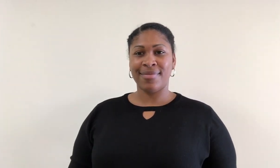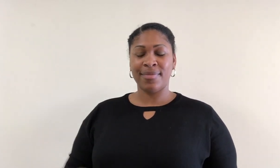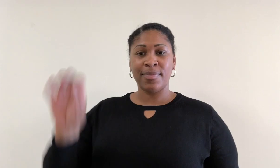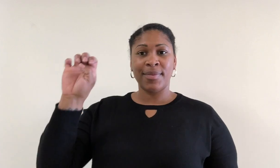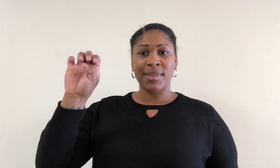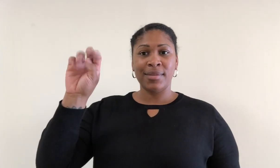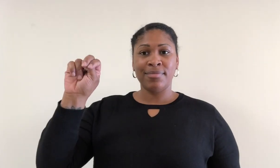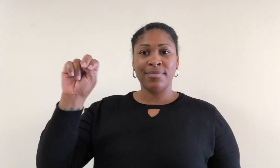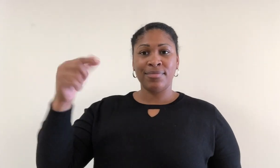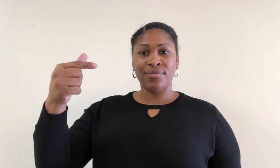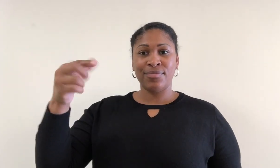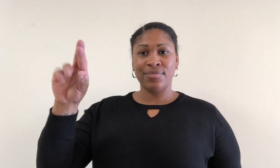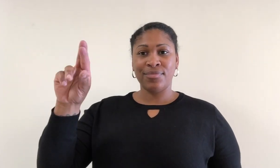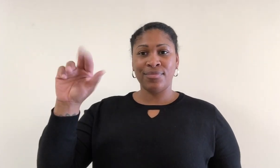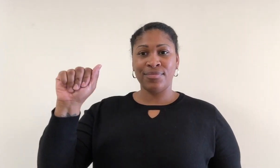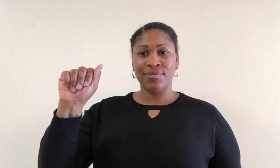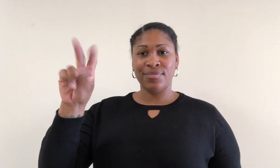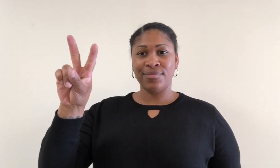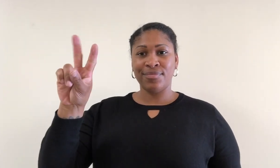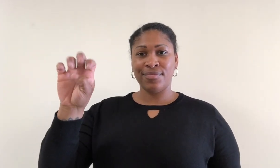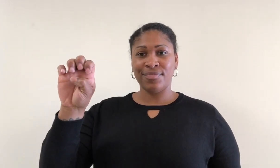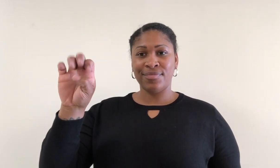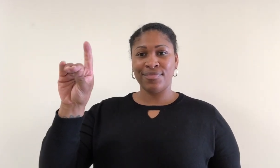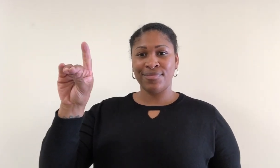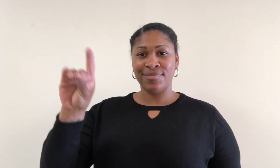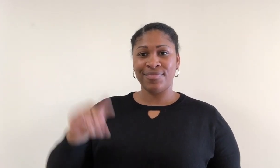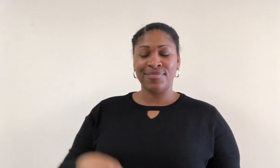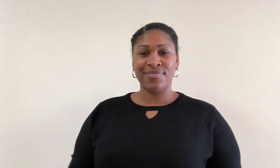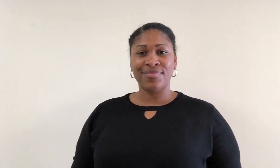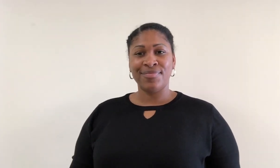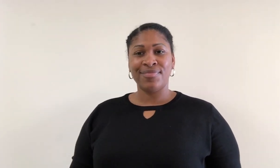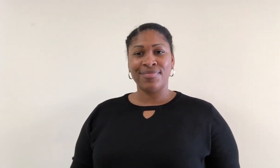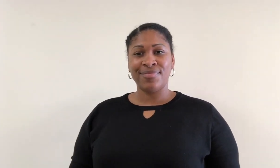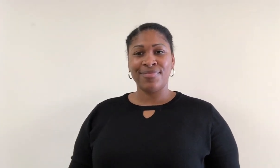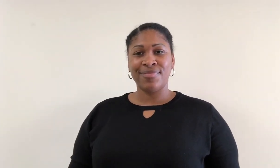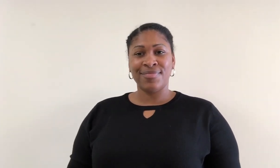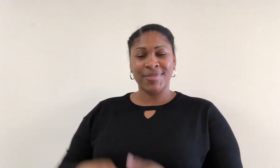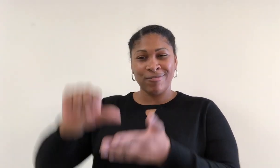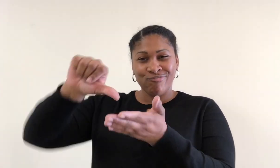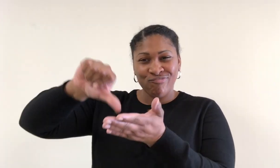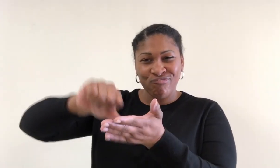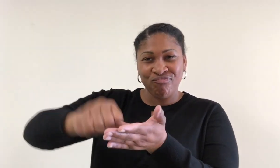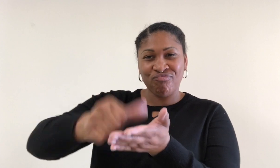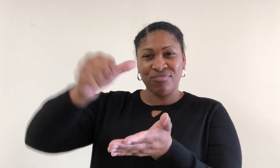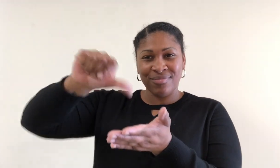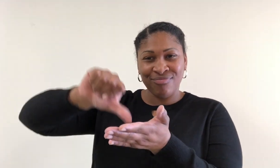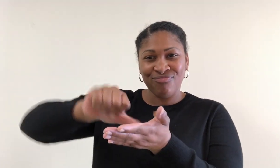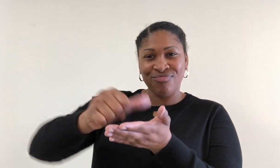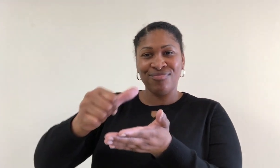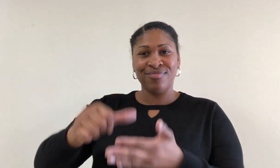Engraved